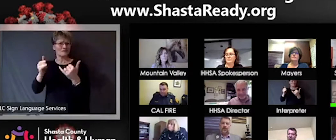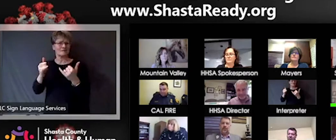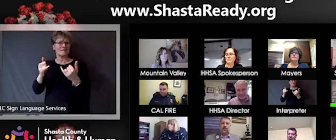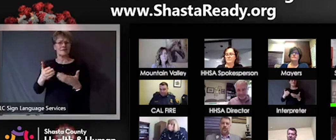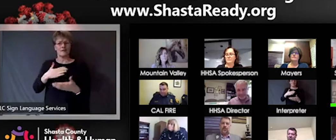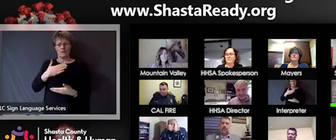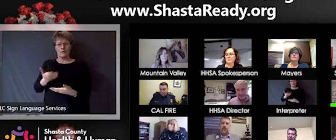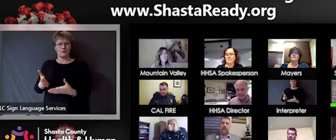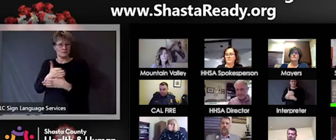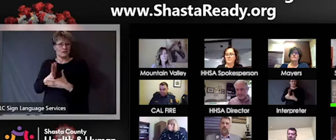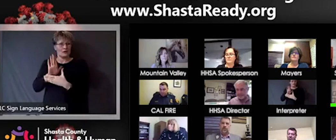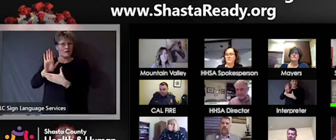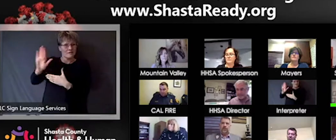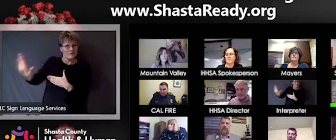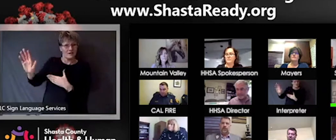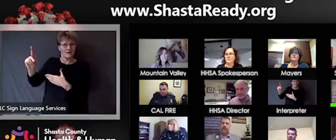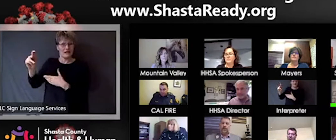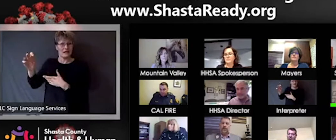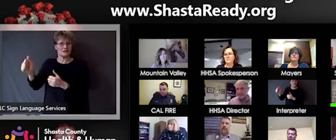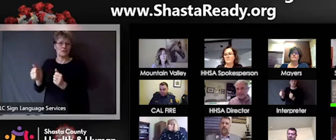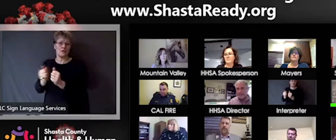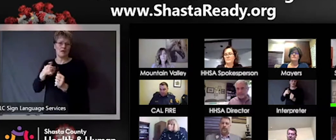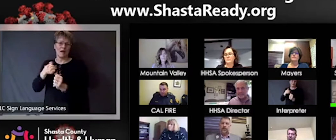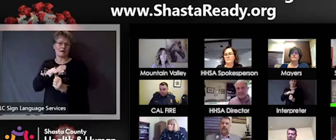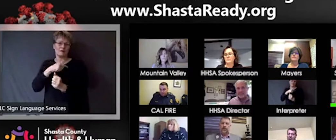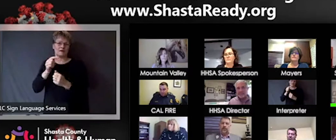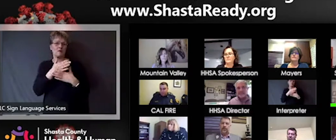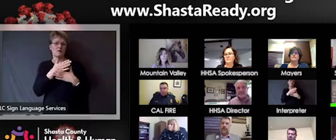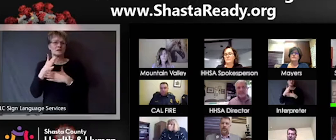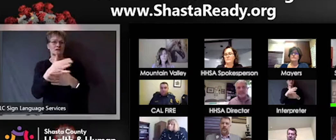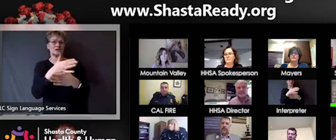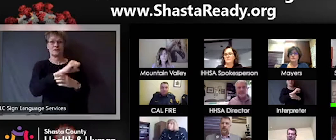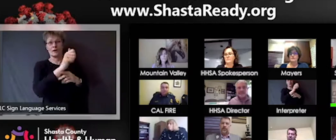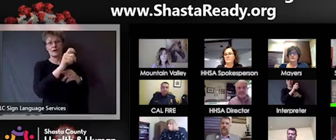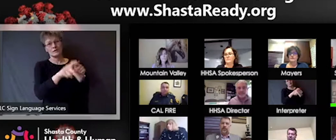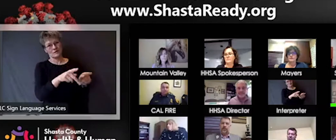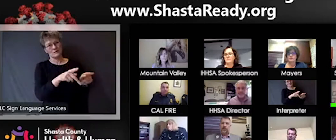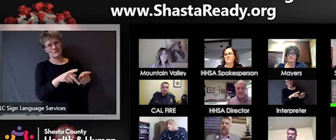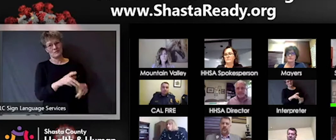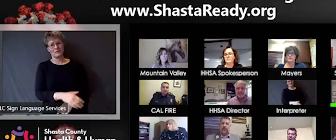very soon. We have our name in the list of multiple point-of-care tests and so